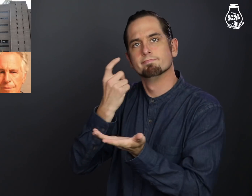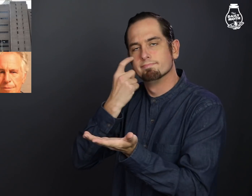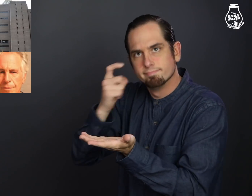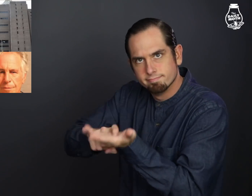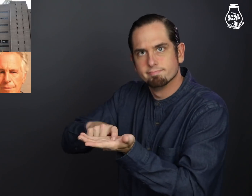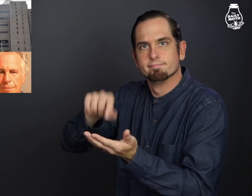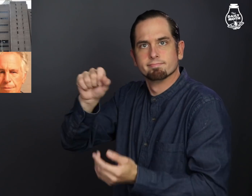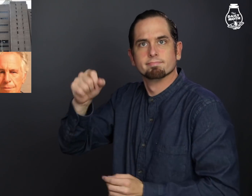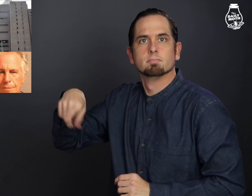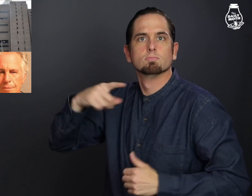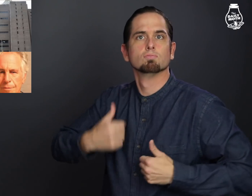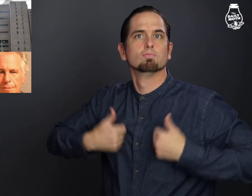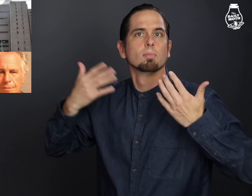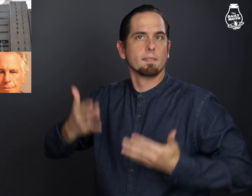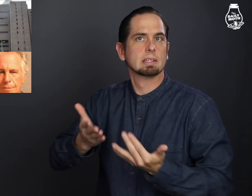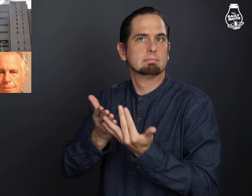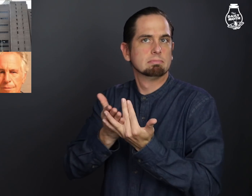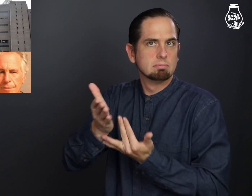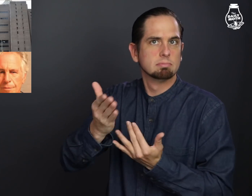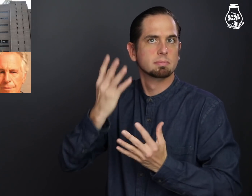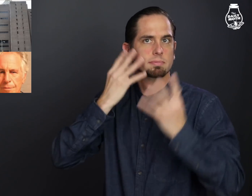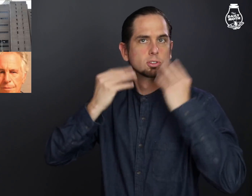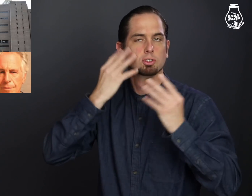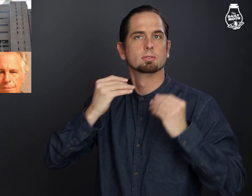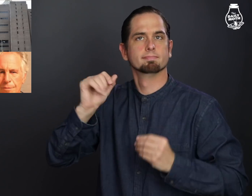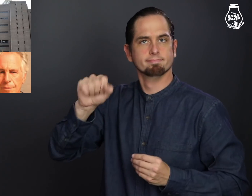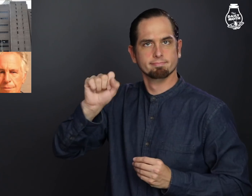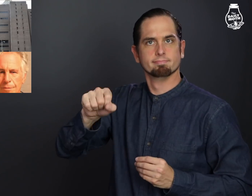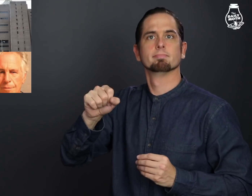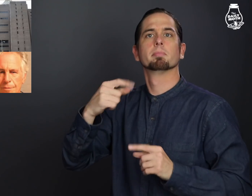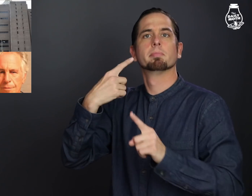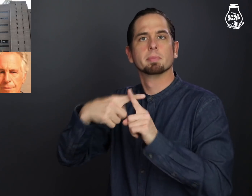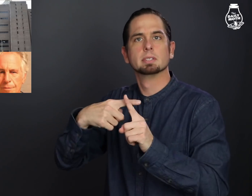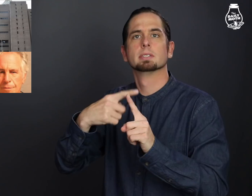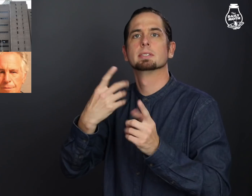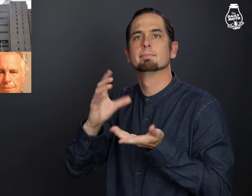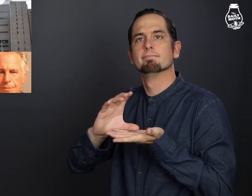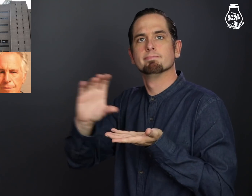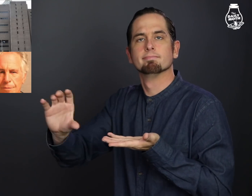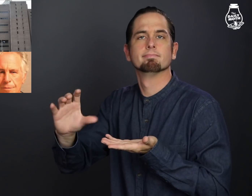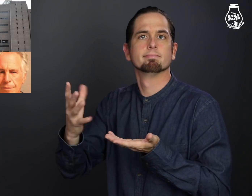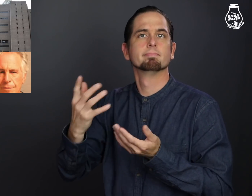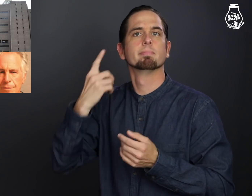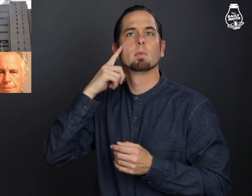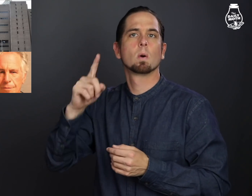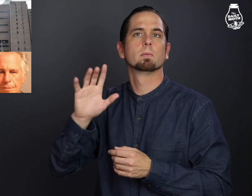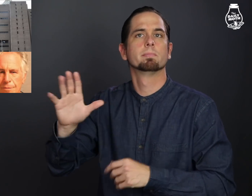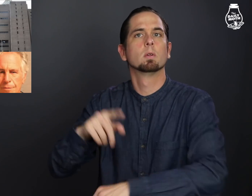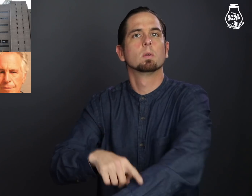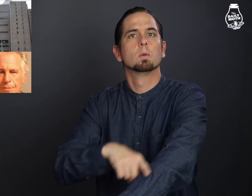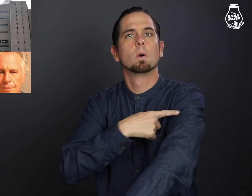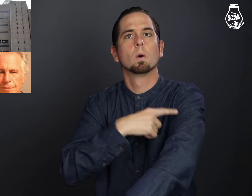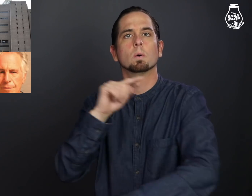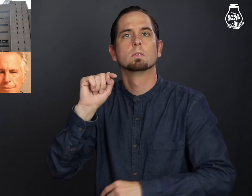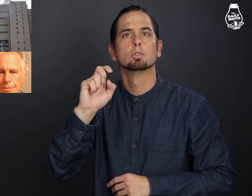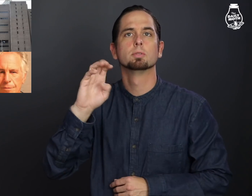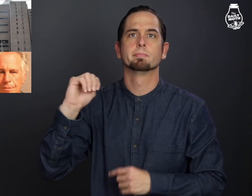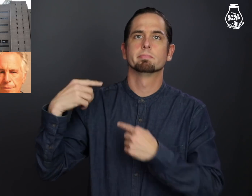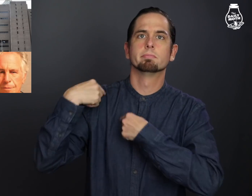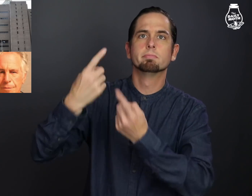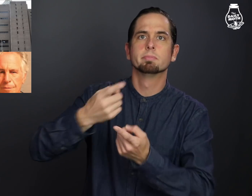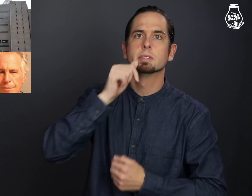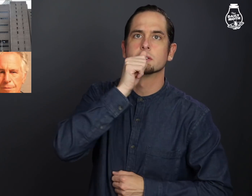to acknowledge the survivors' experiences and their long-term